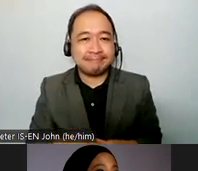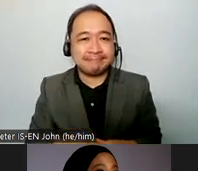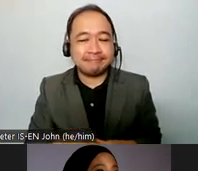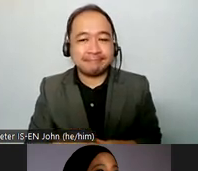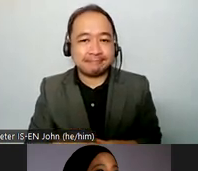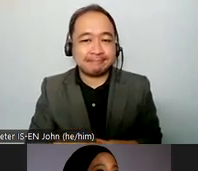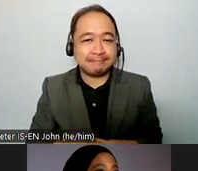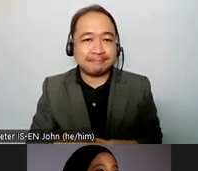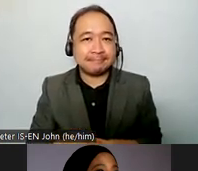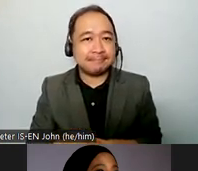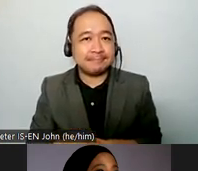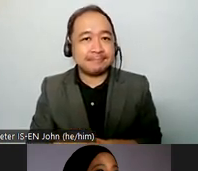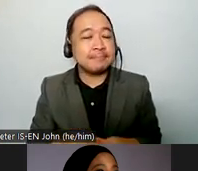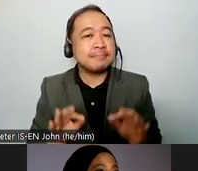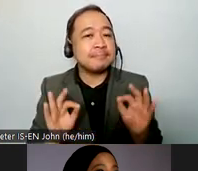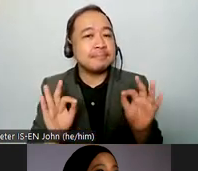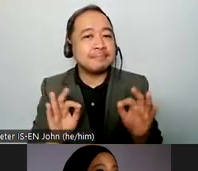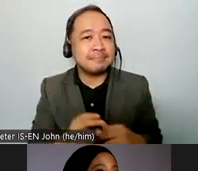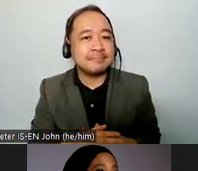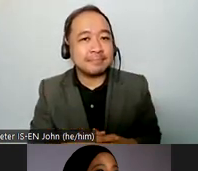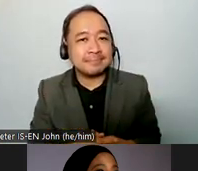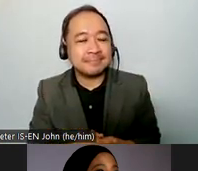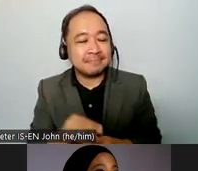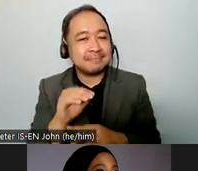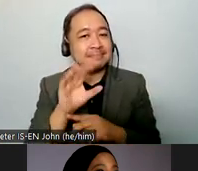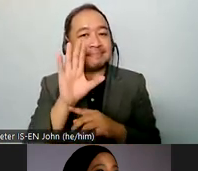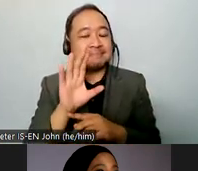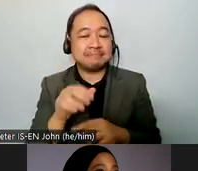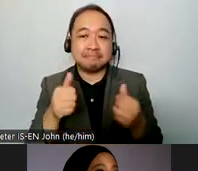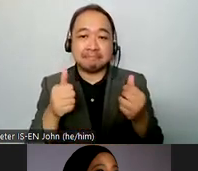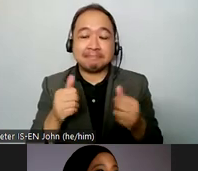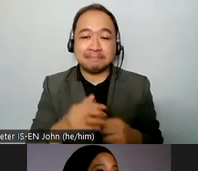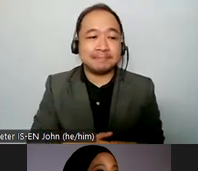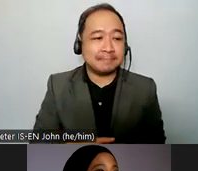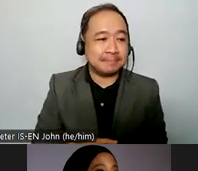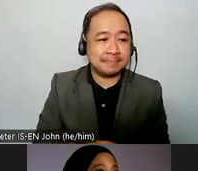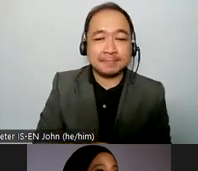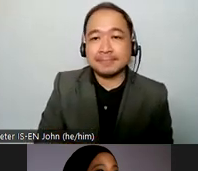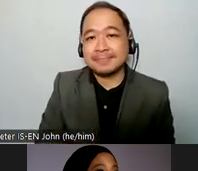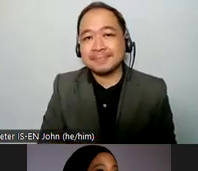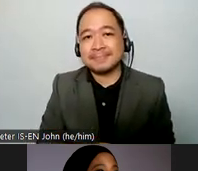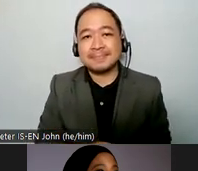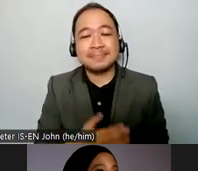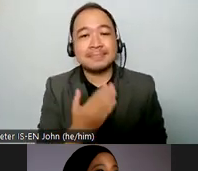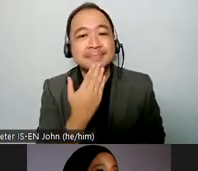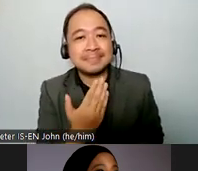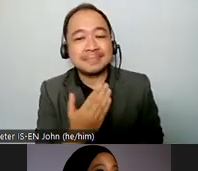awesome thank you you're welcome